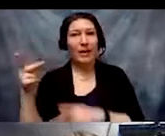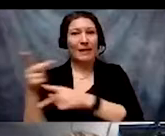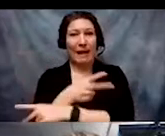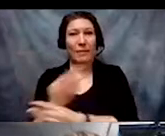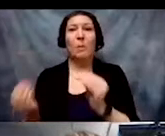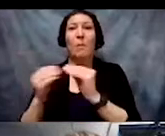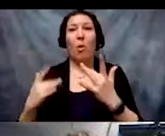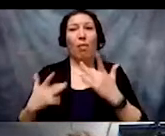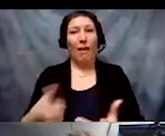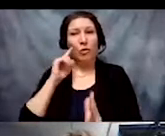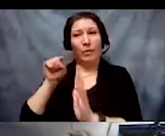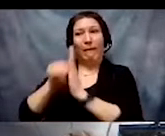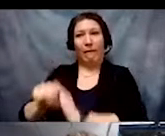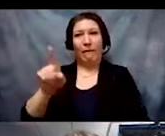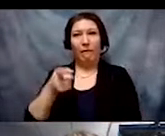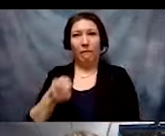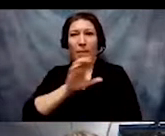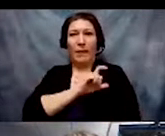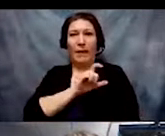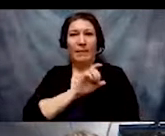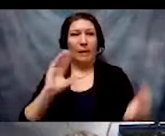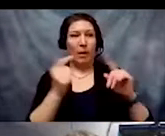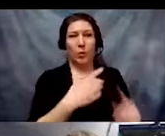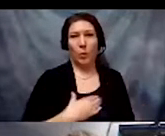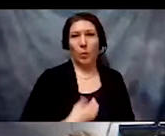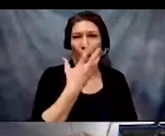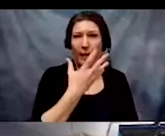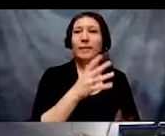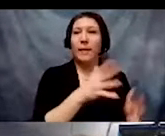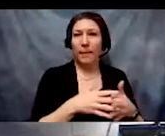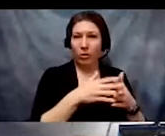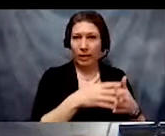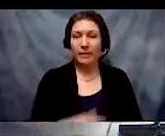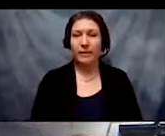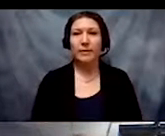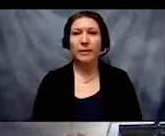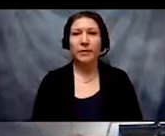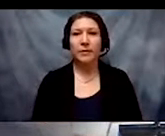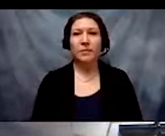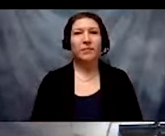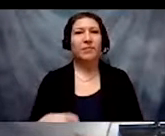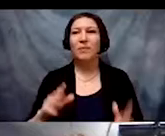by police than white Americans. There is no intersectional data or